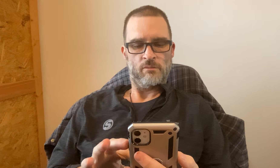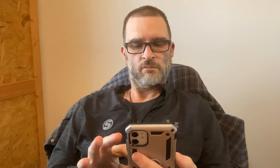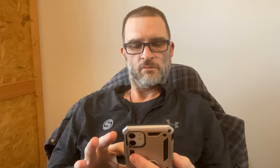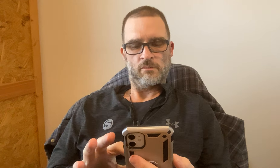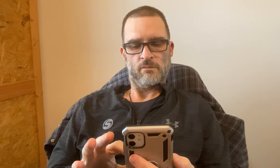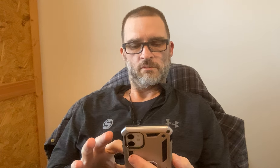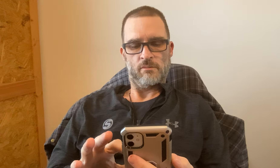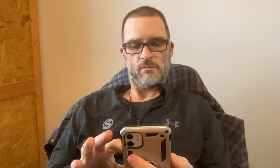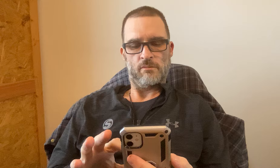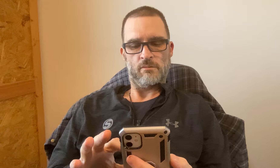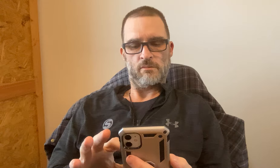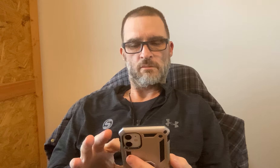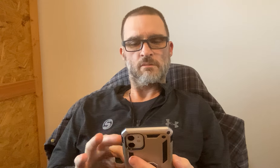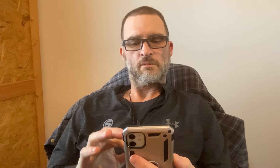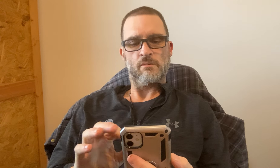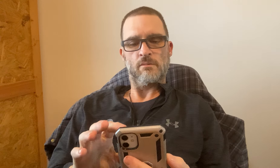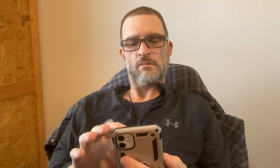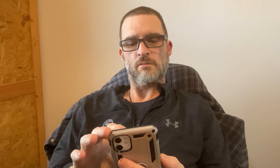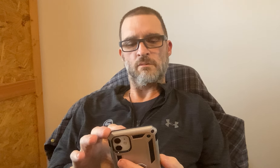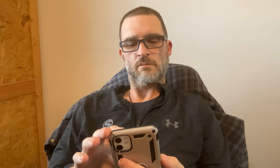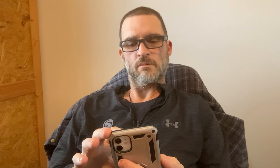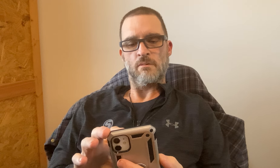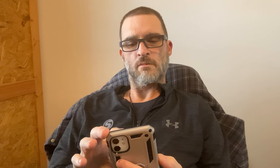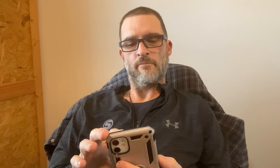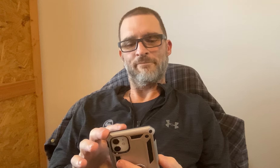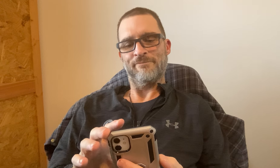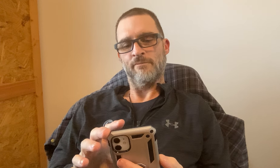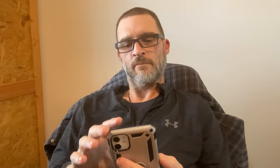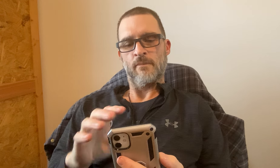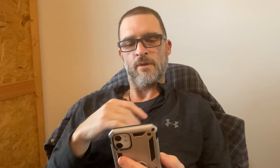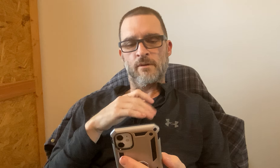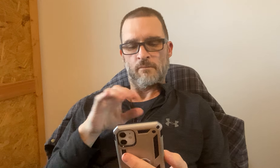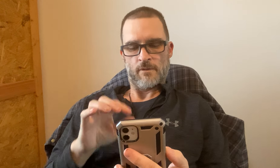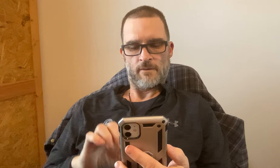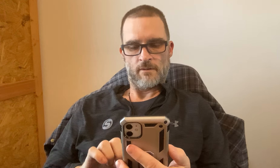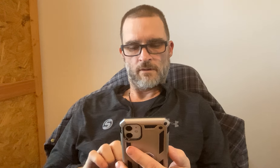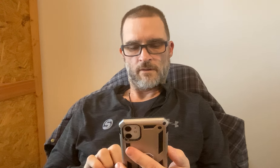December -- no!